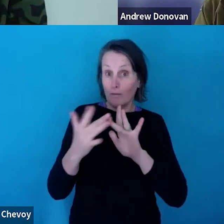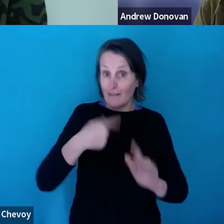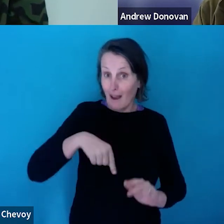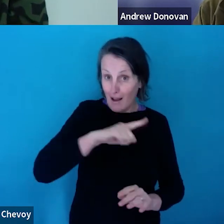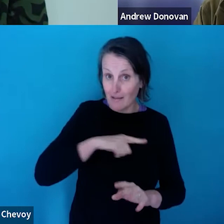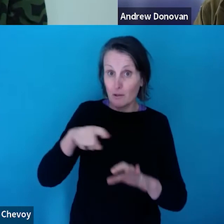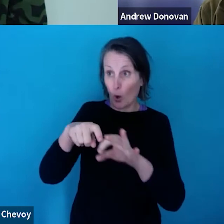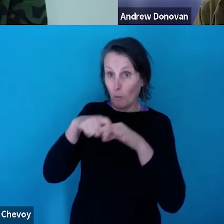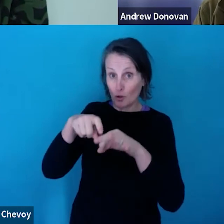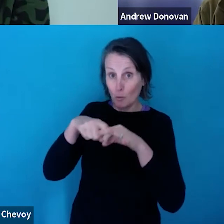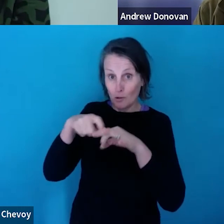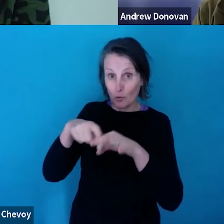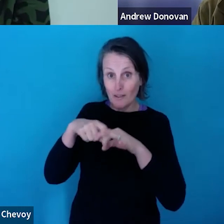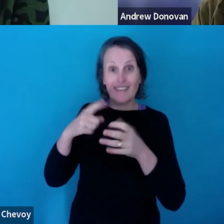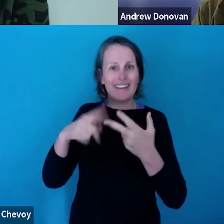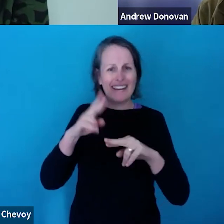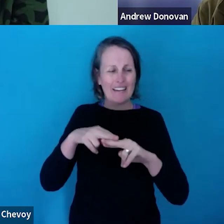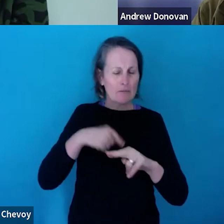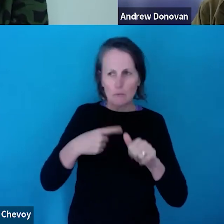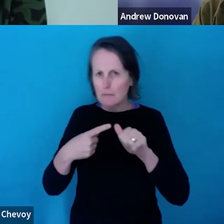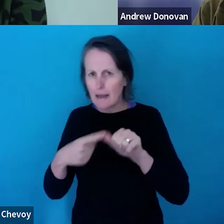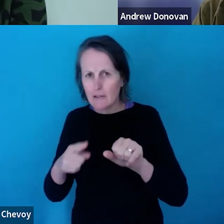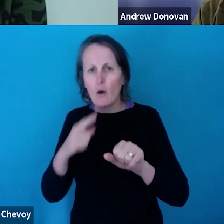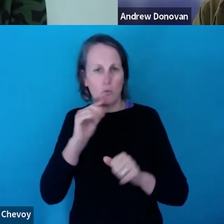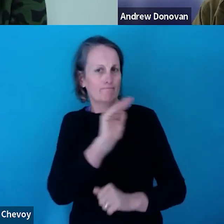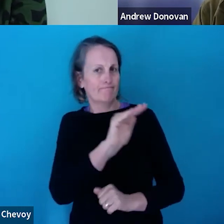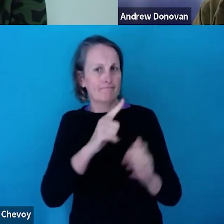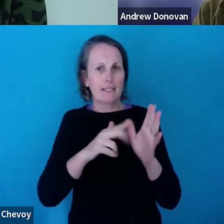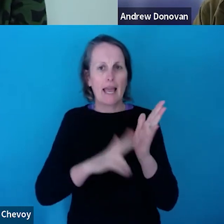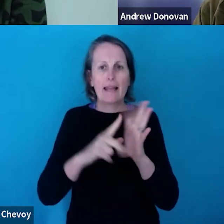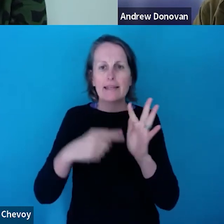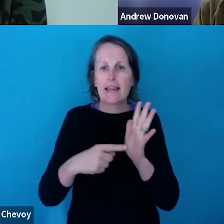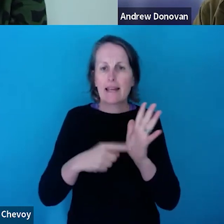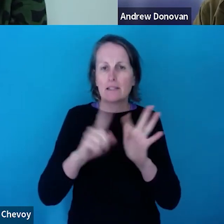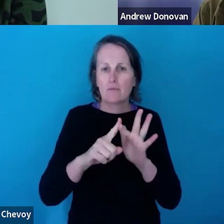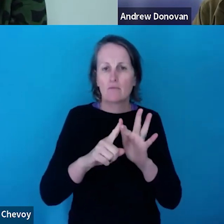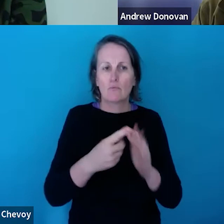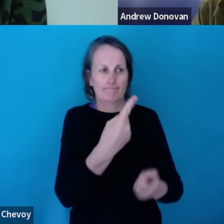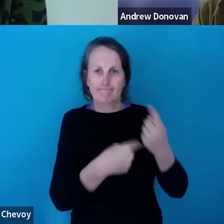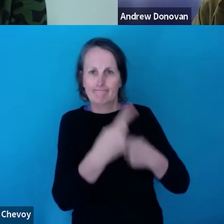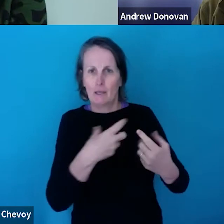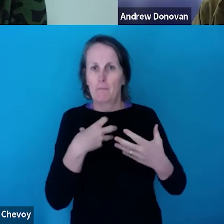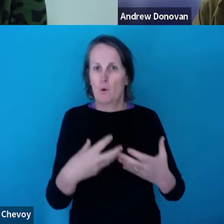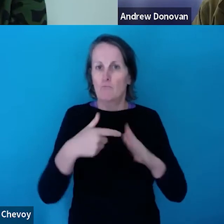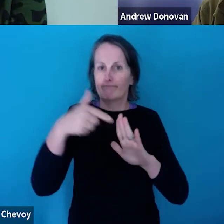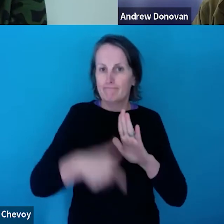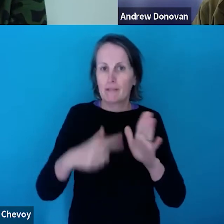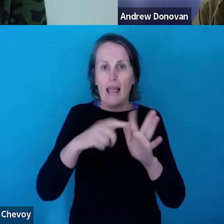if there's something they can't answer, they'll direct it onto Annette for further advice. There's just one last